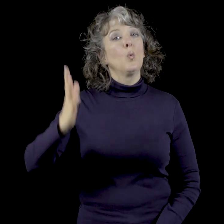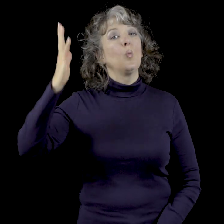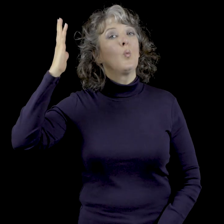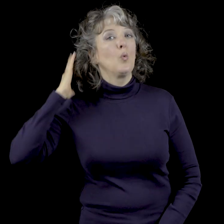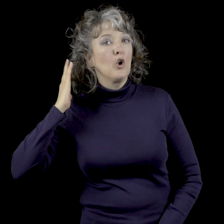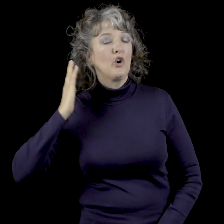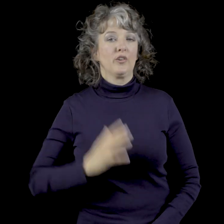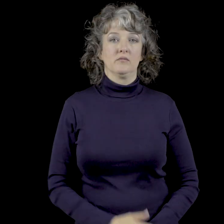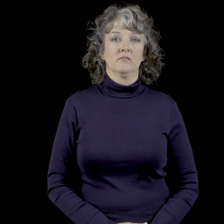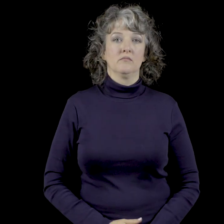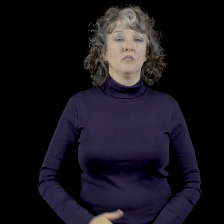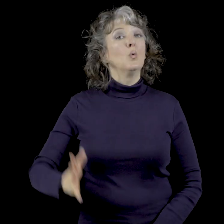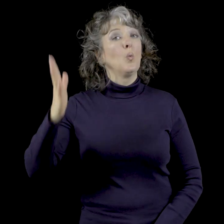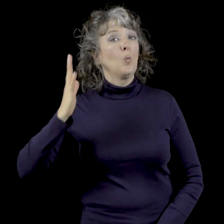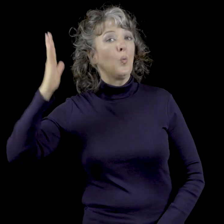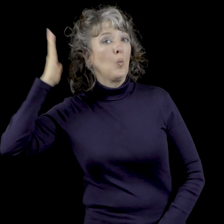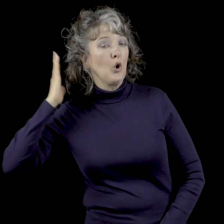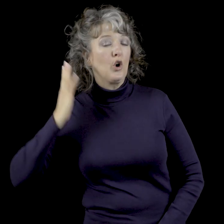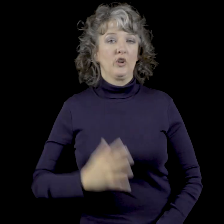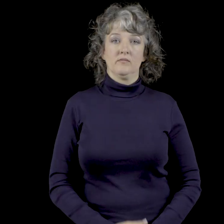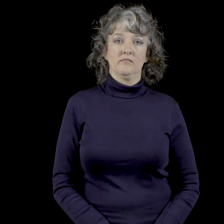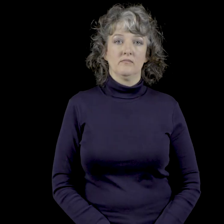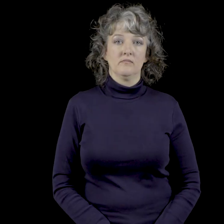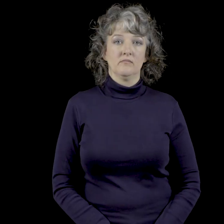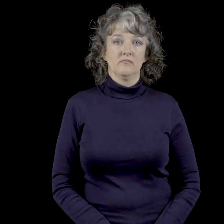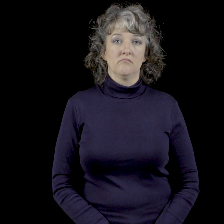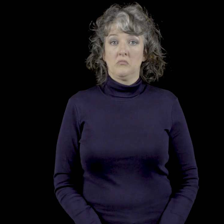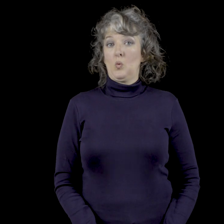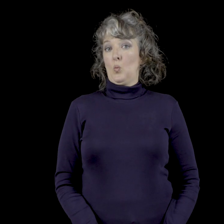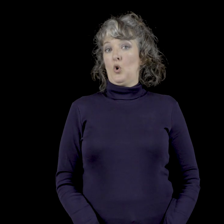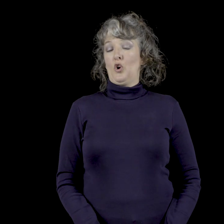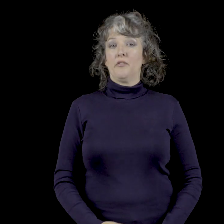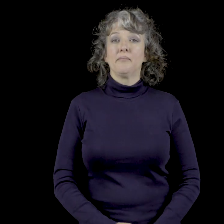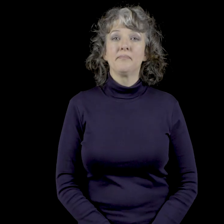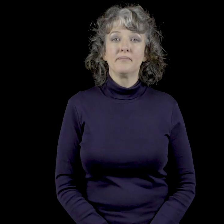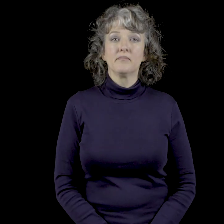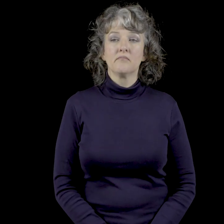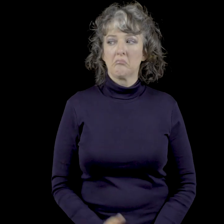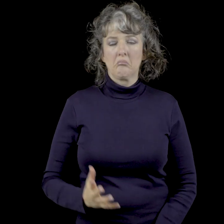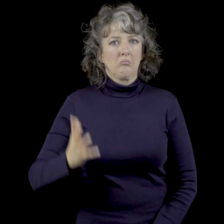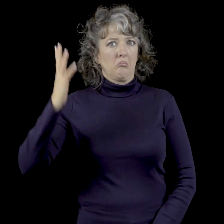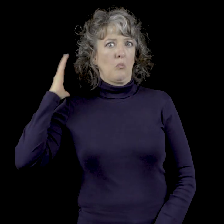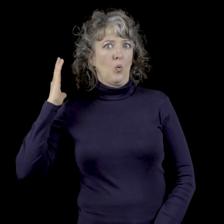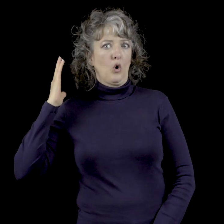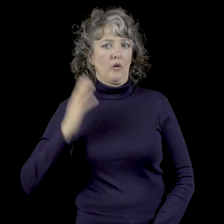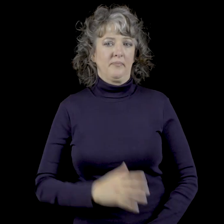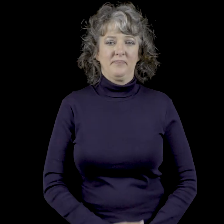Grew into Have been. Were Been there done that.